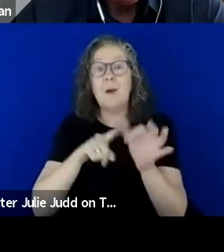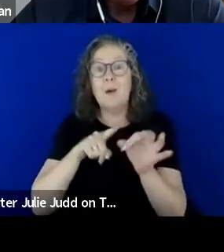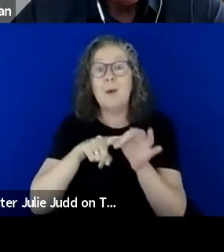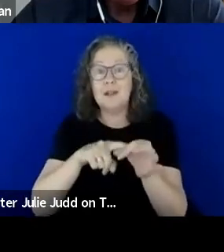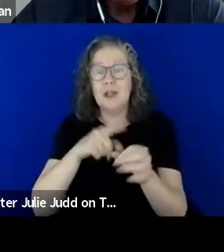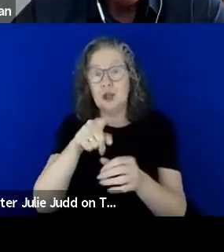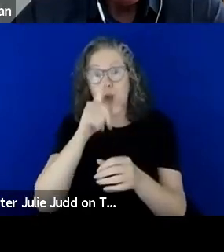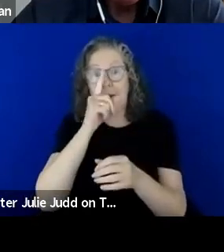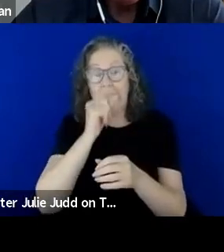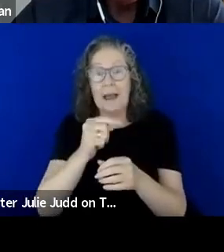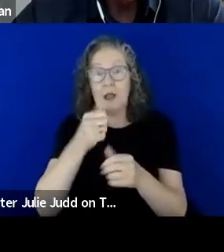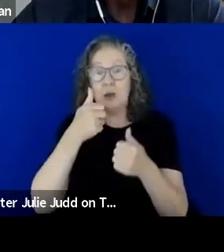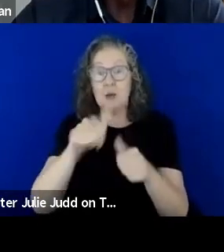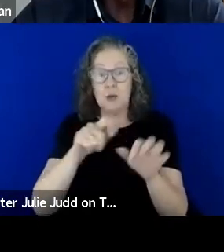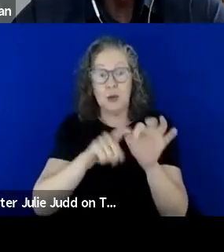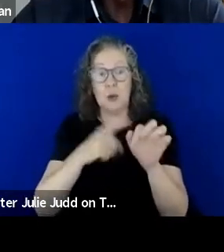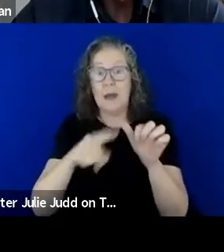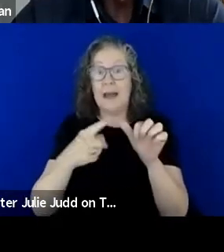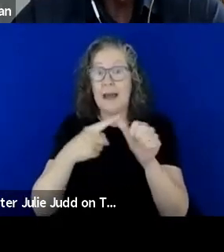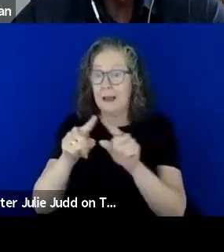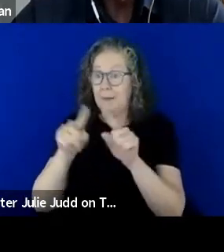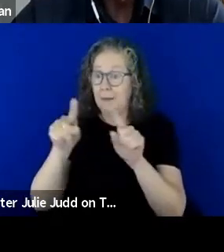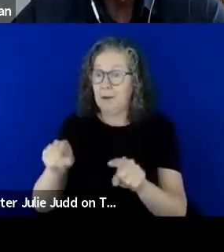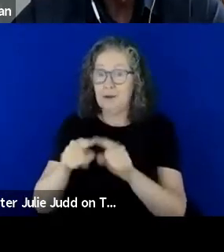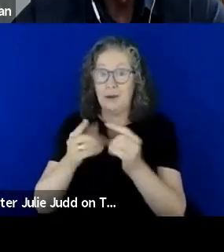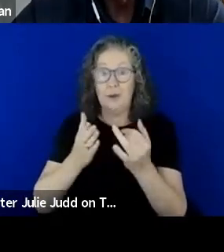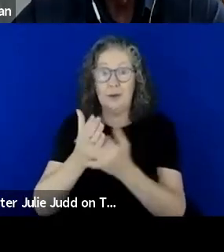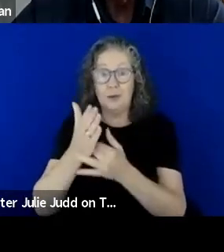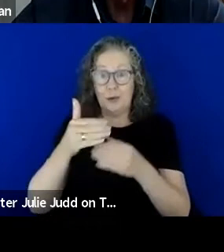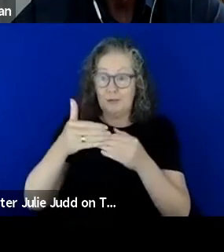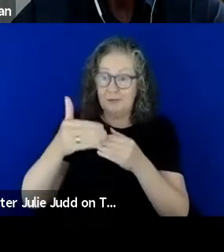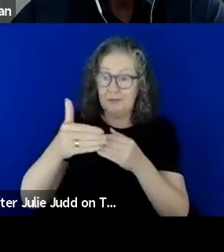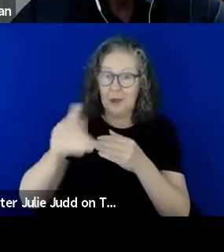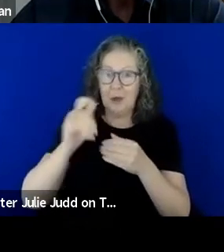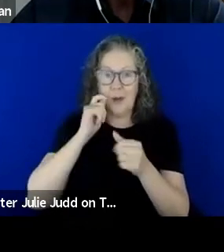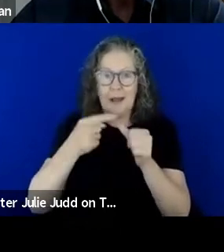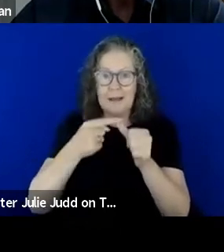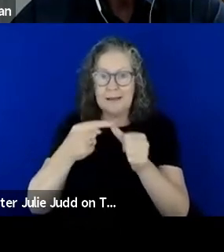box during the session, which we will answer as many as possible and will follow up with